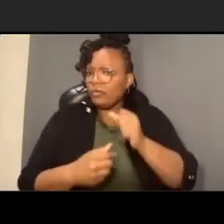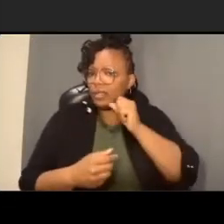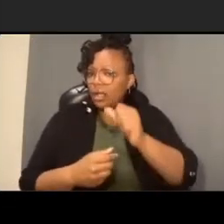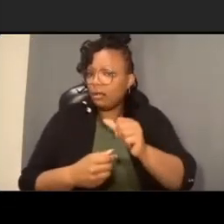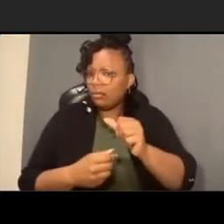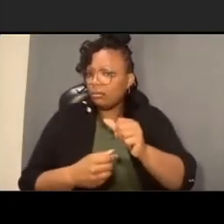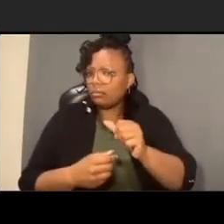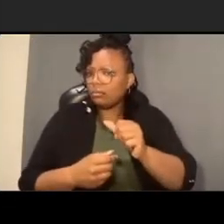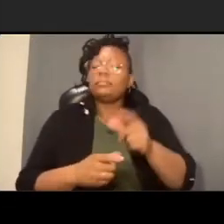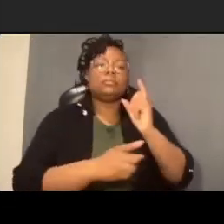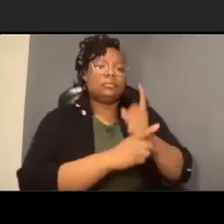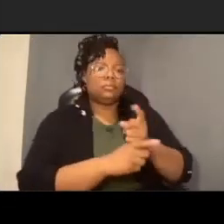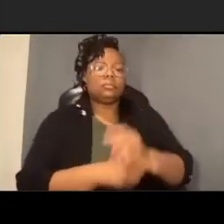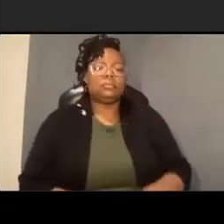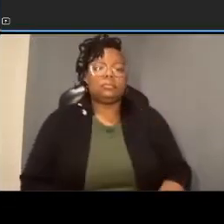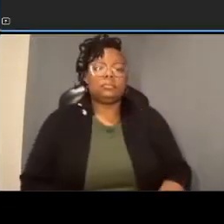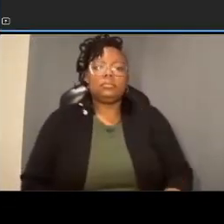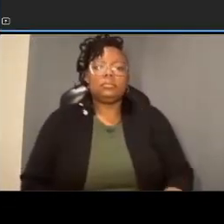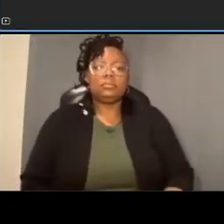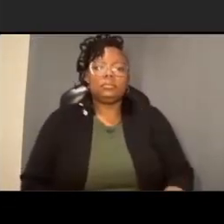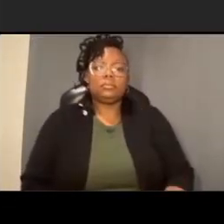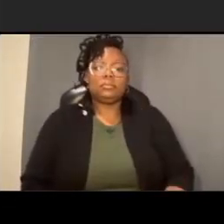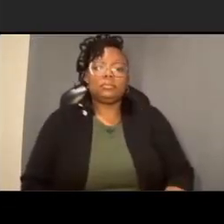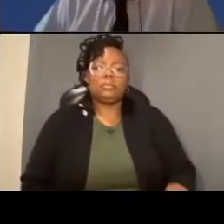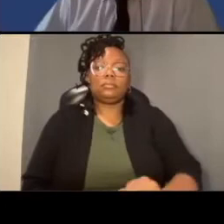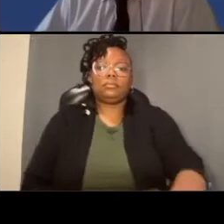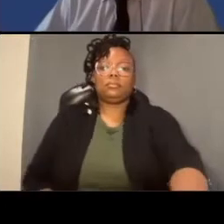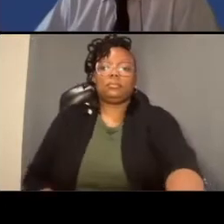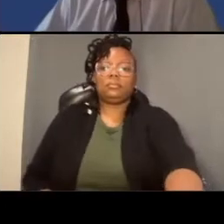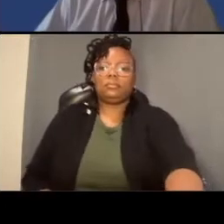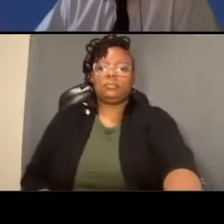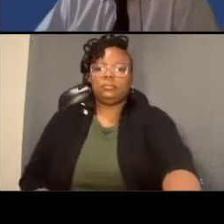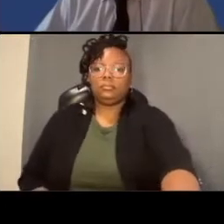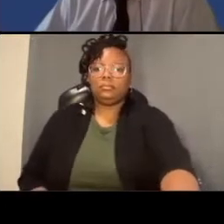okay so we'll get the exact number or the problem space is removed and and that will